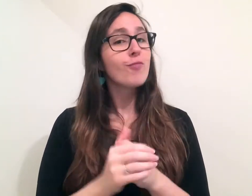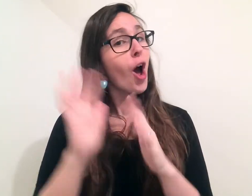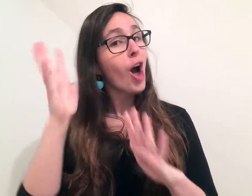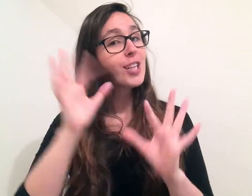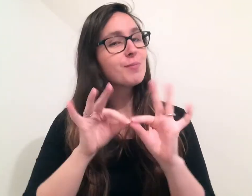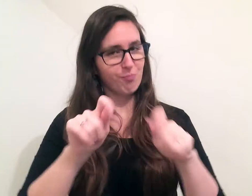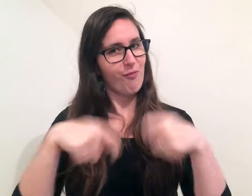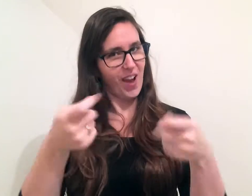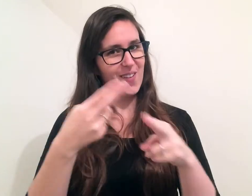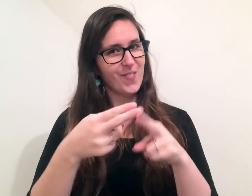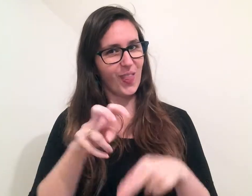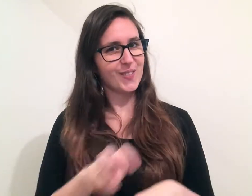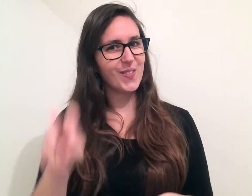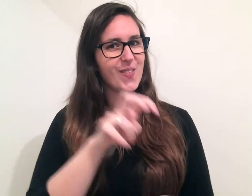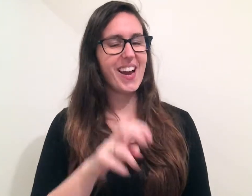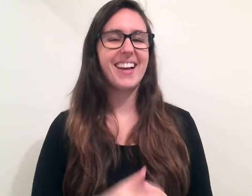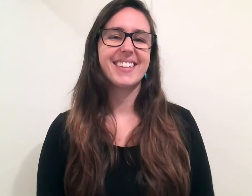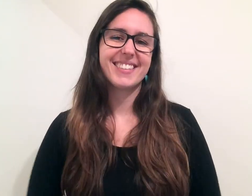Auslan interpreters are provided for this tour.